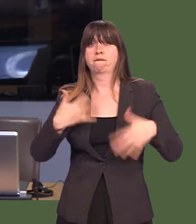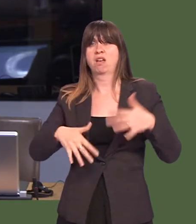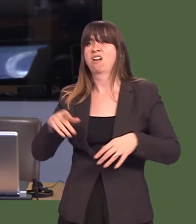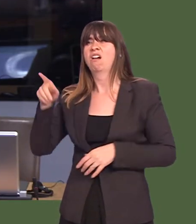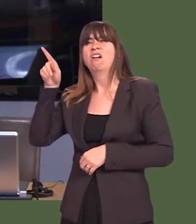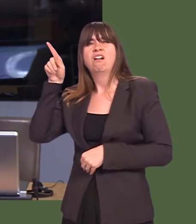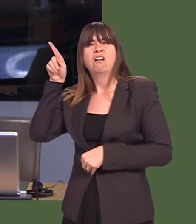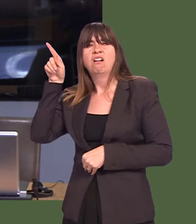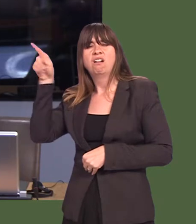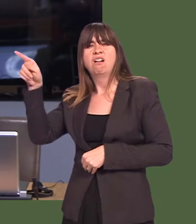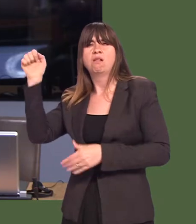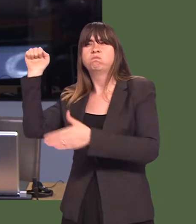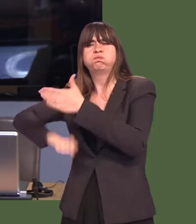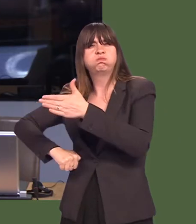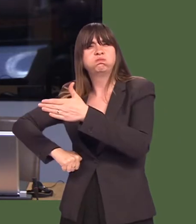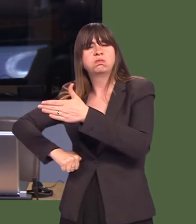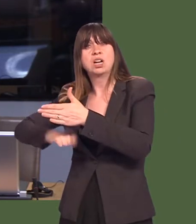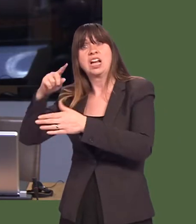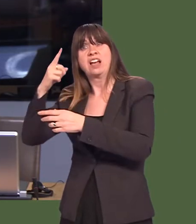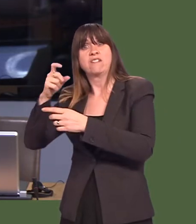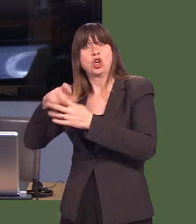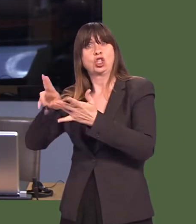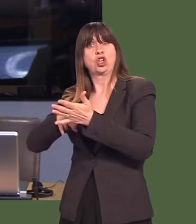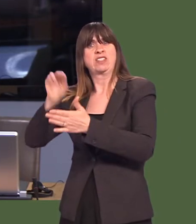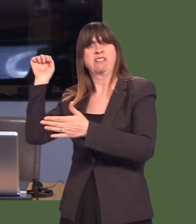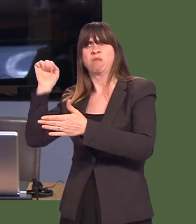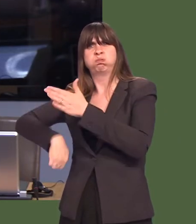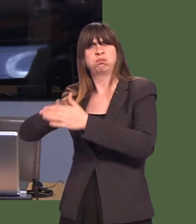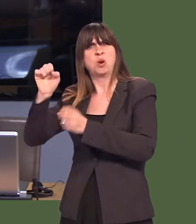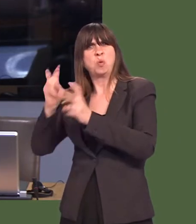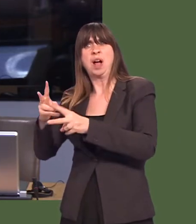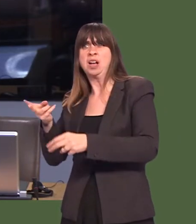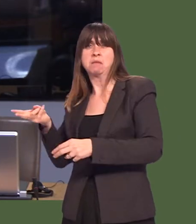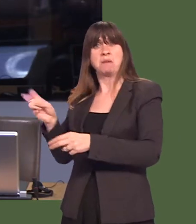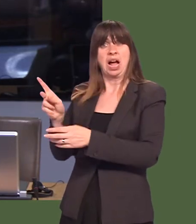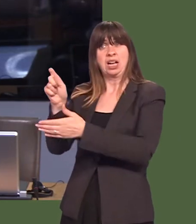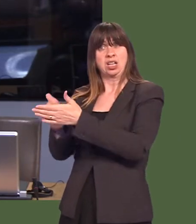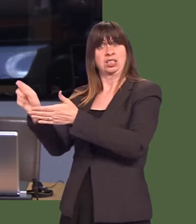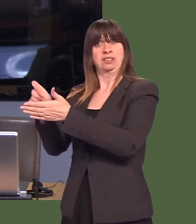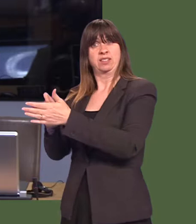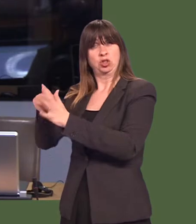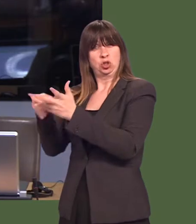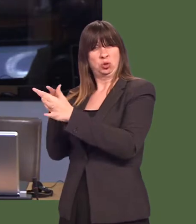If this callous Conservative Government is re-elected, as seems increasingly likely,